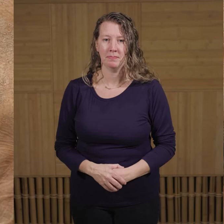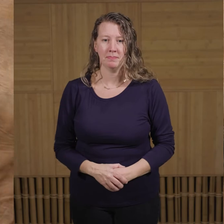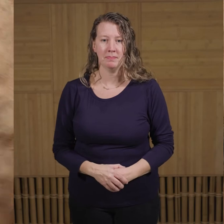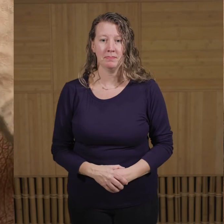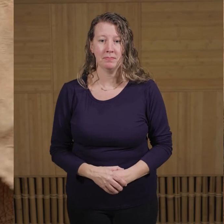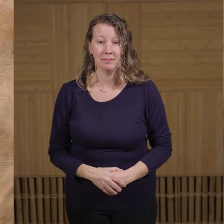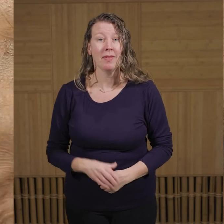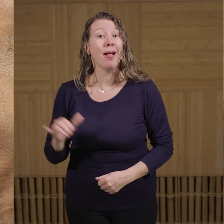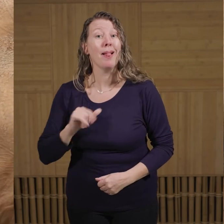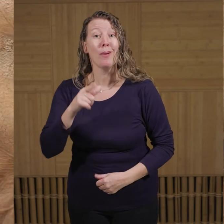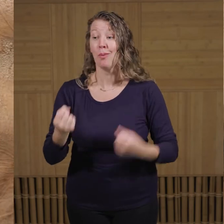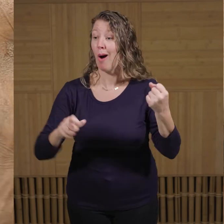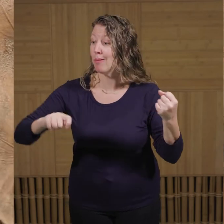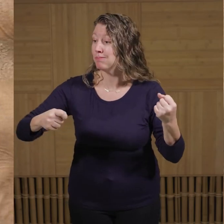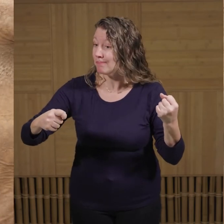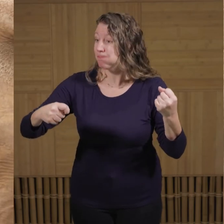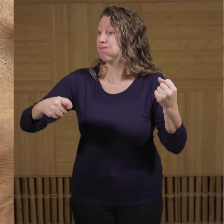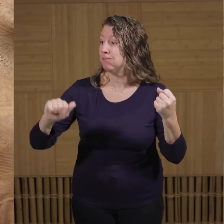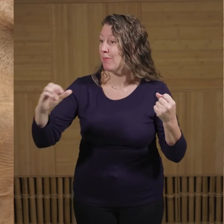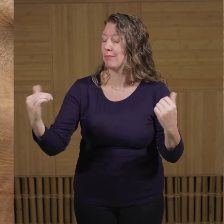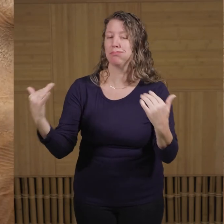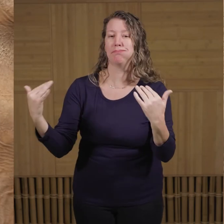Kind of like how a radiator works in a car.